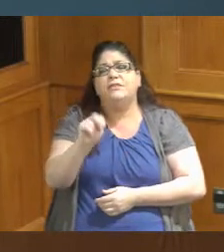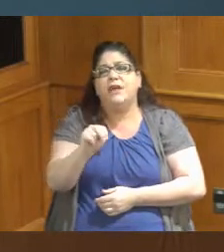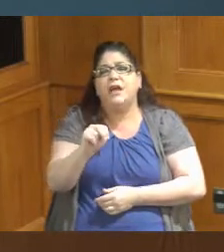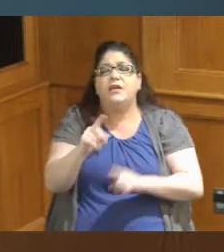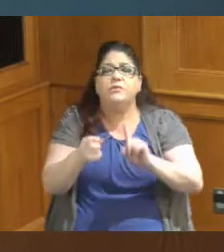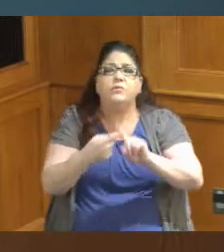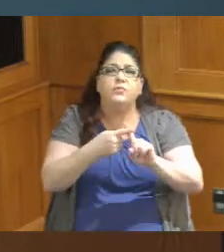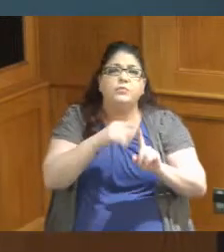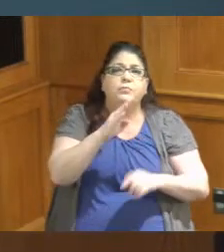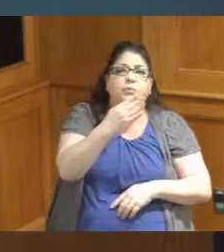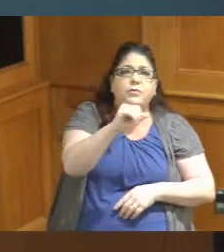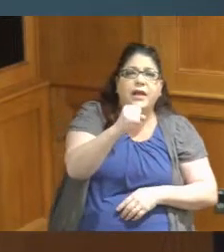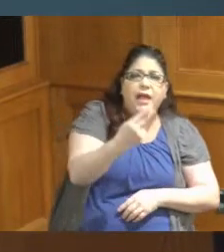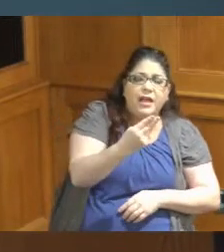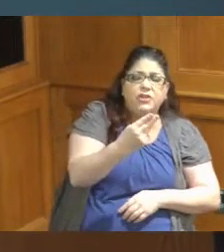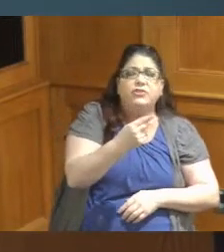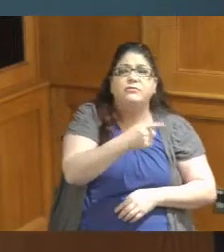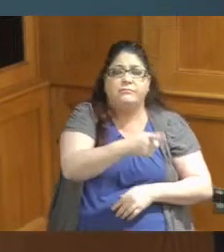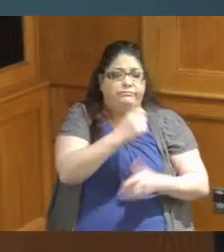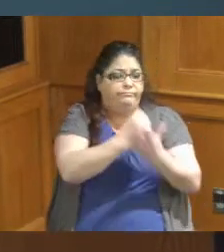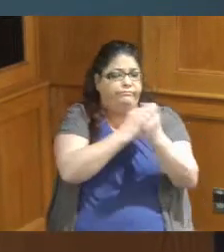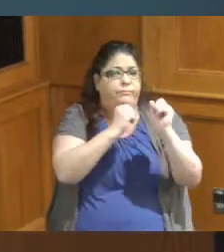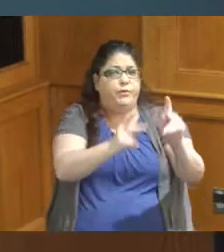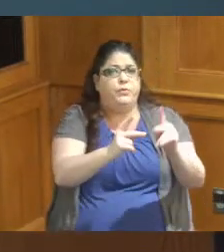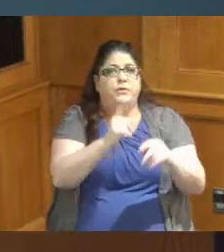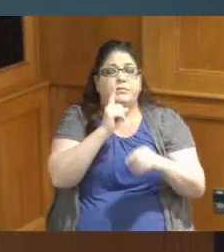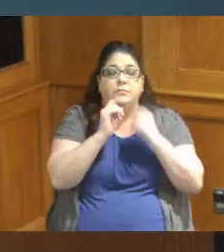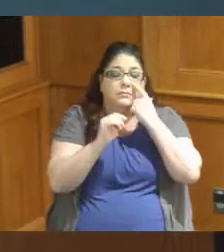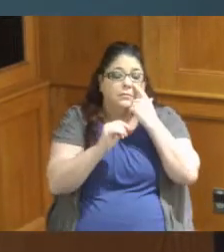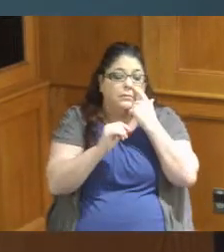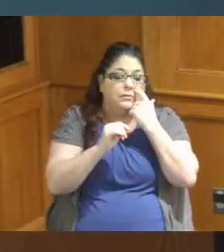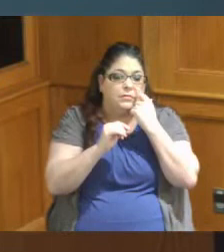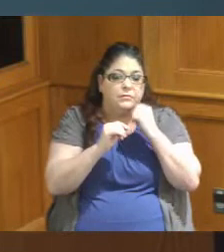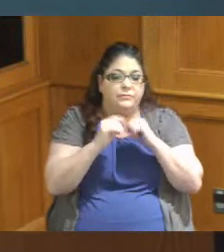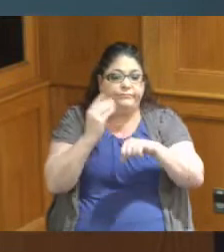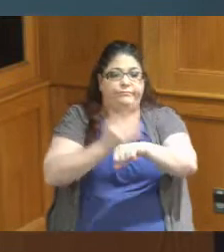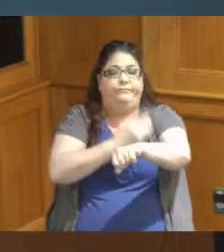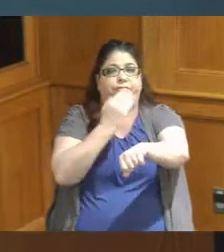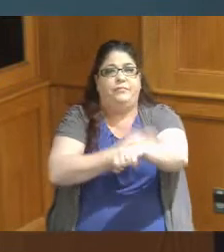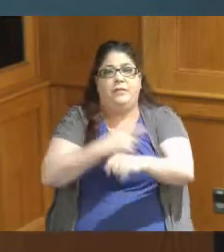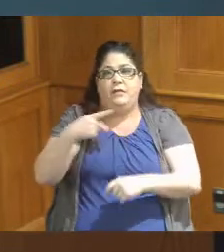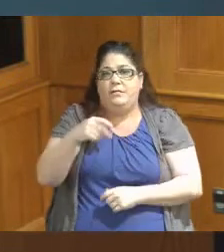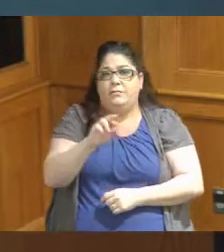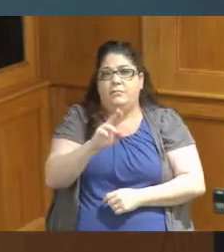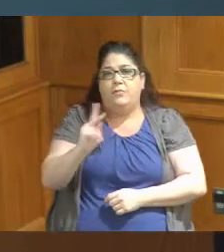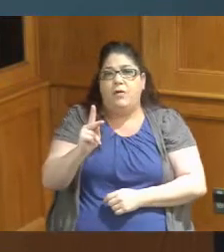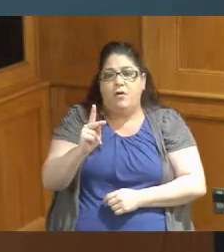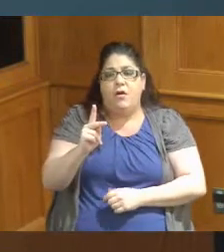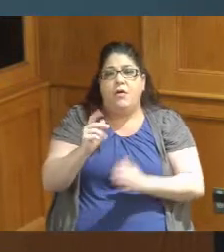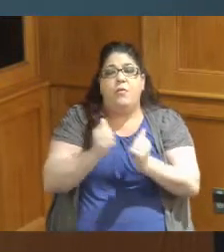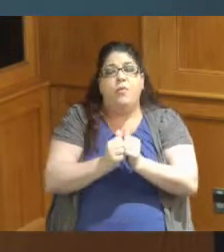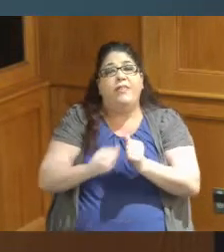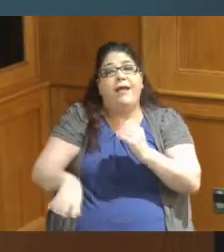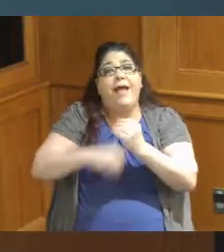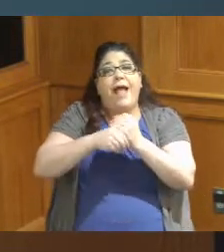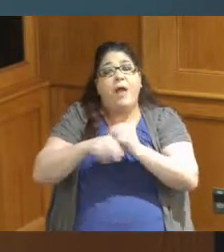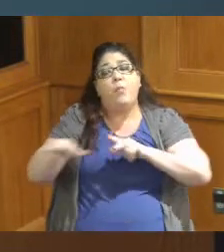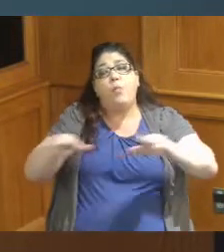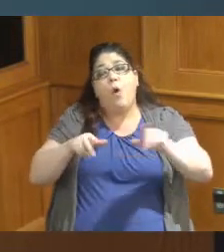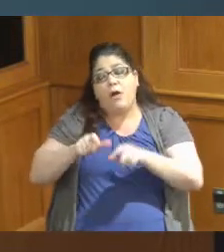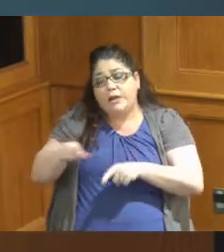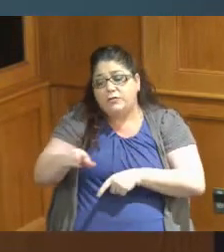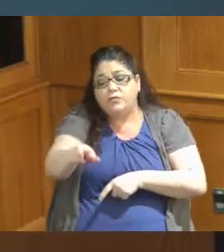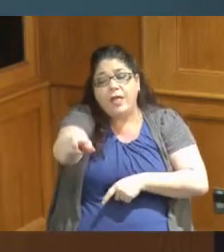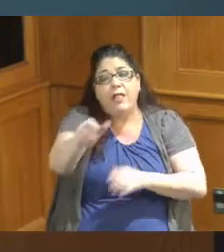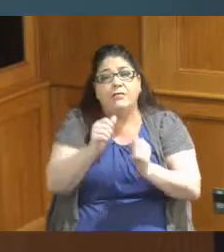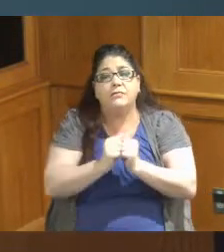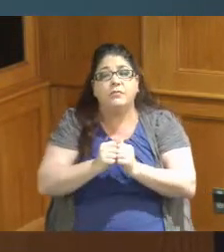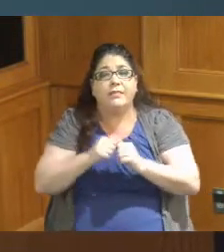they have a great opportunity to refurbish it with a walking and biking trails they also want